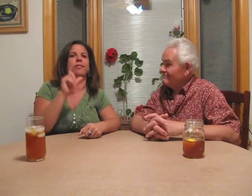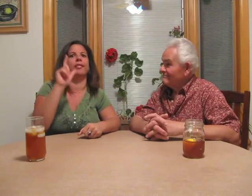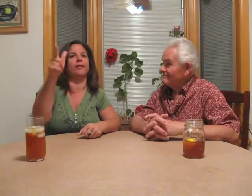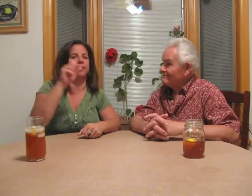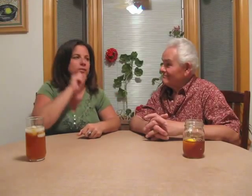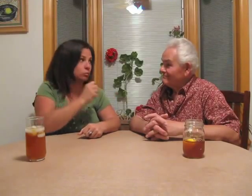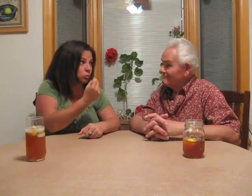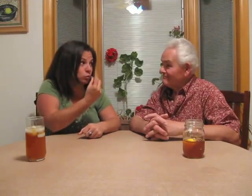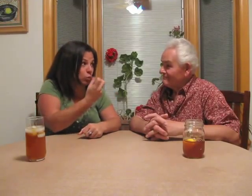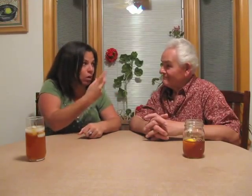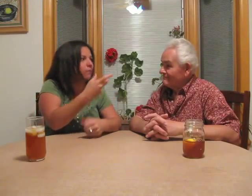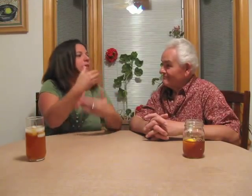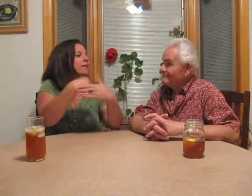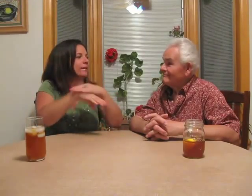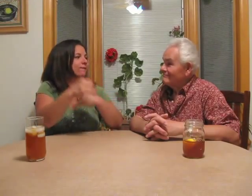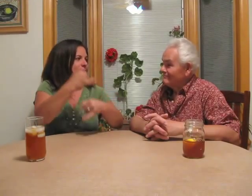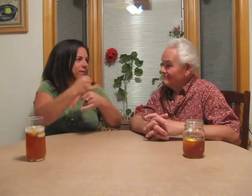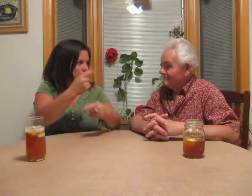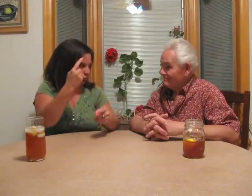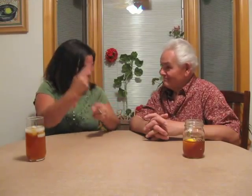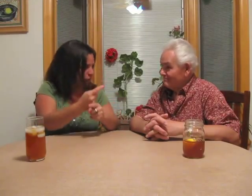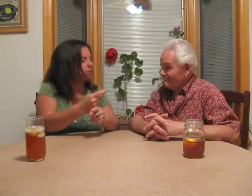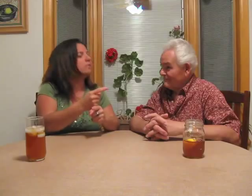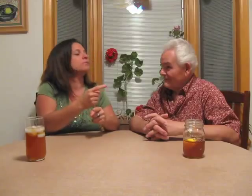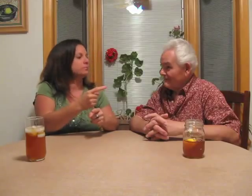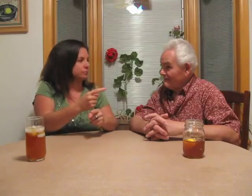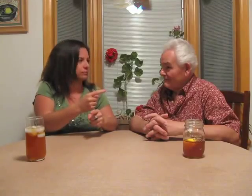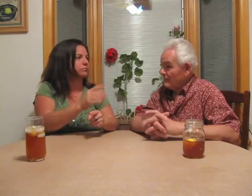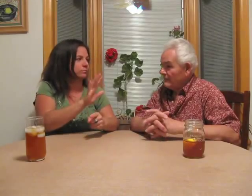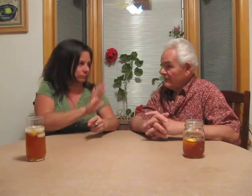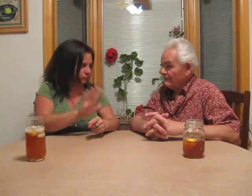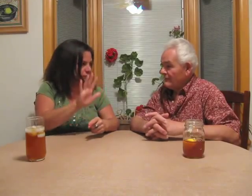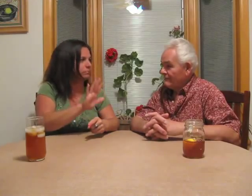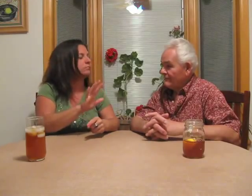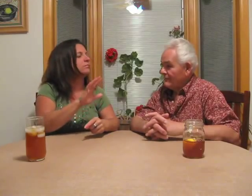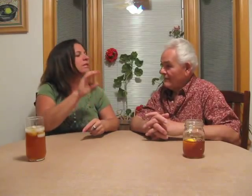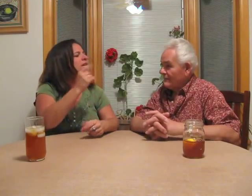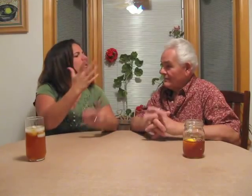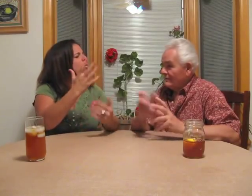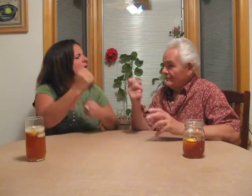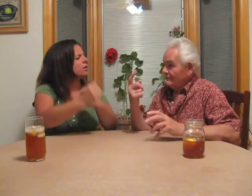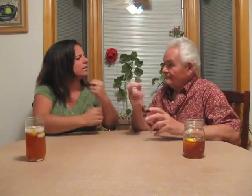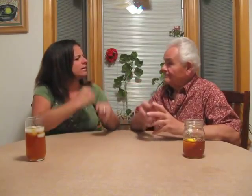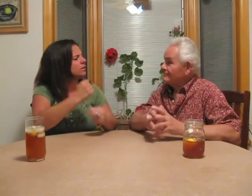at the age 12, he enrolled in Fanwood, correct? Or about that age?